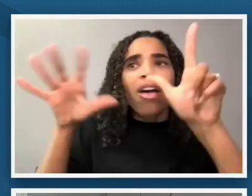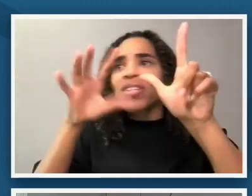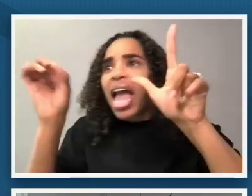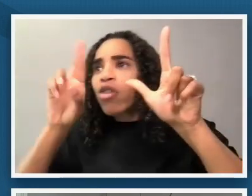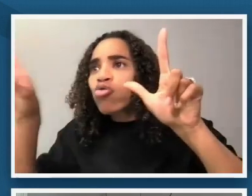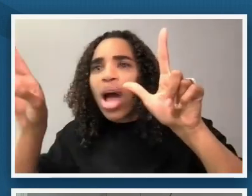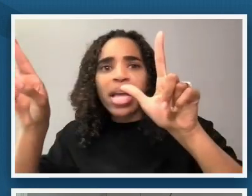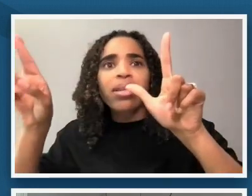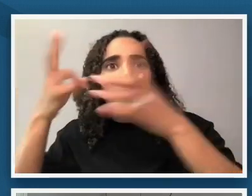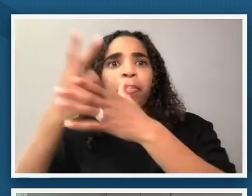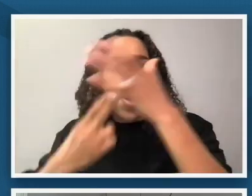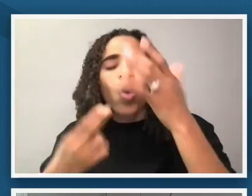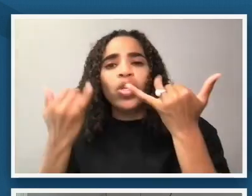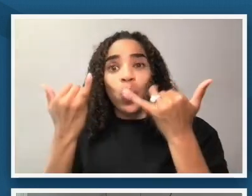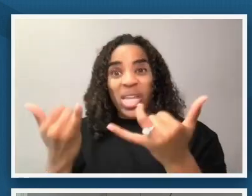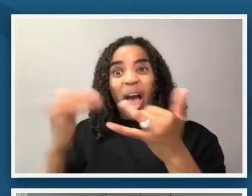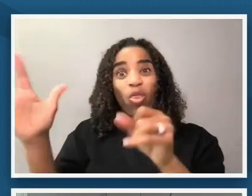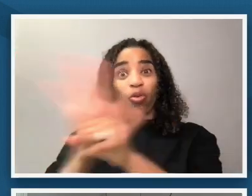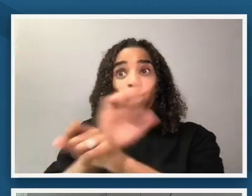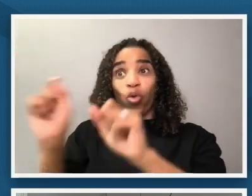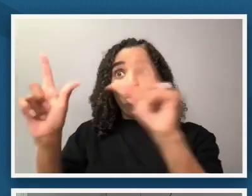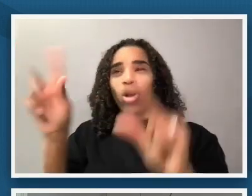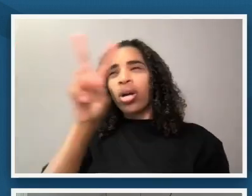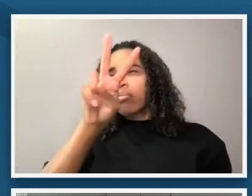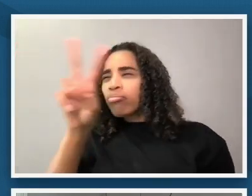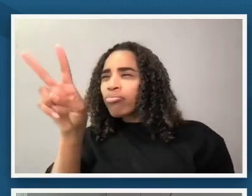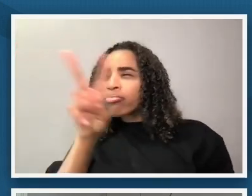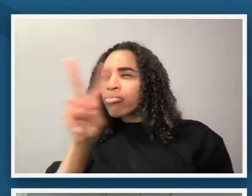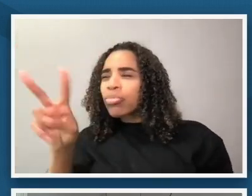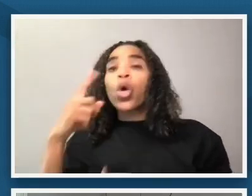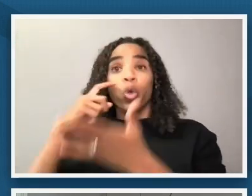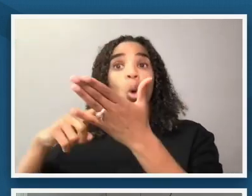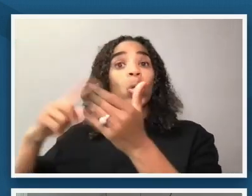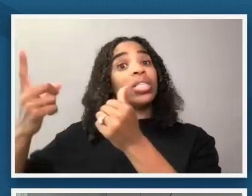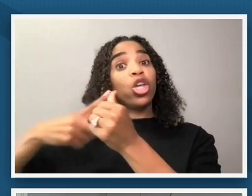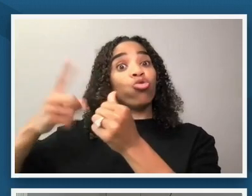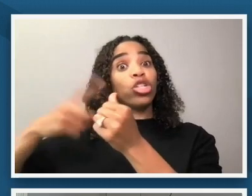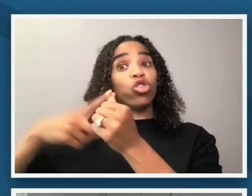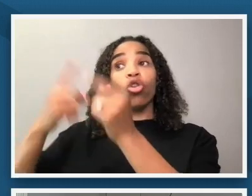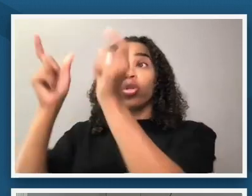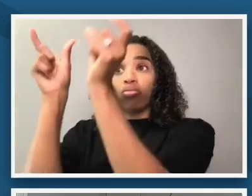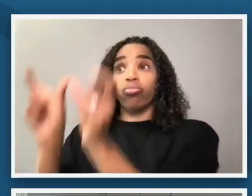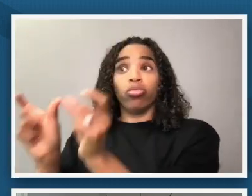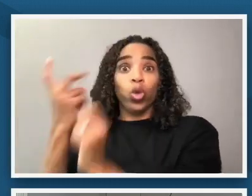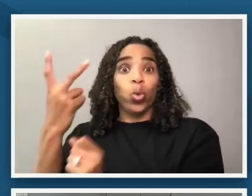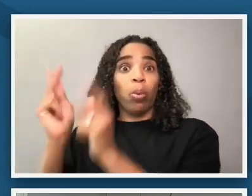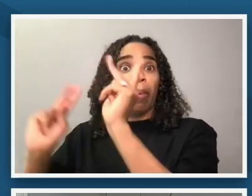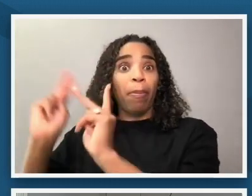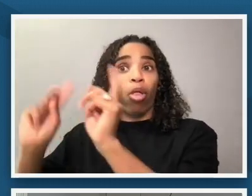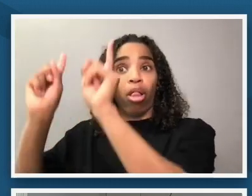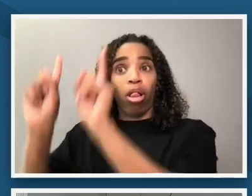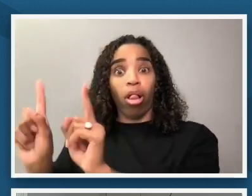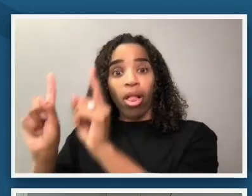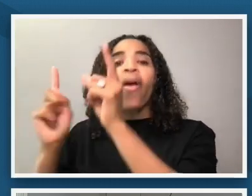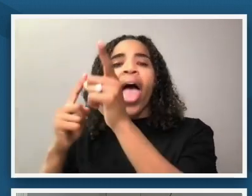all around maybe you'll notice that we see our original two figures and then we